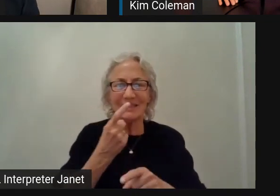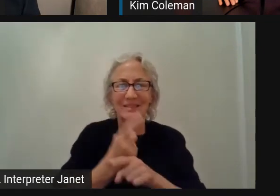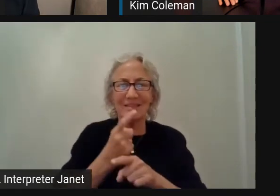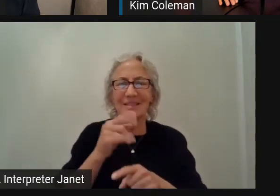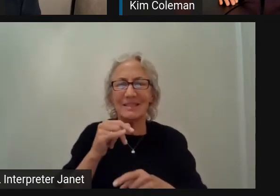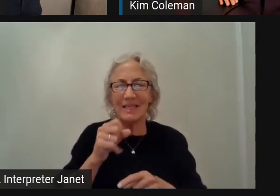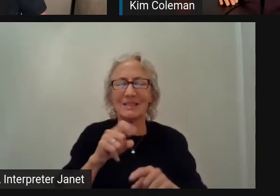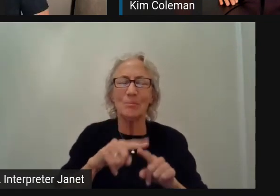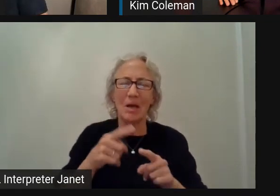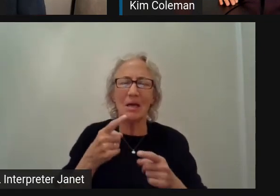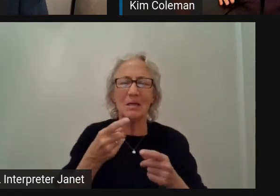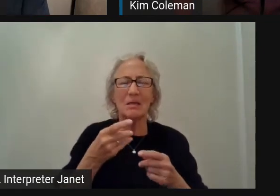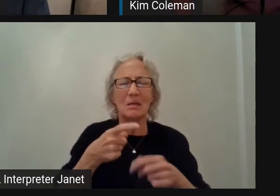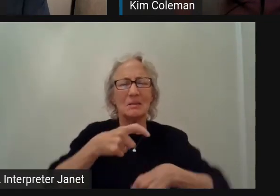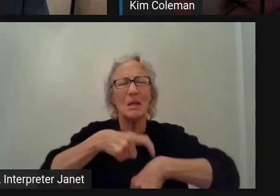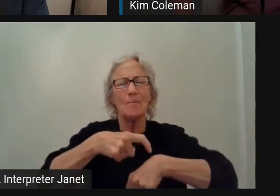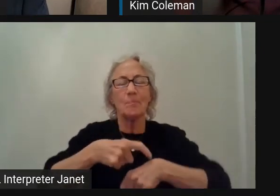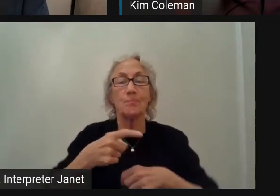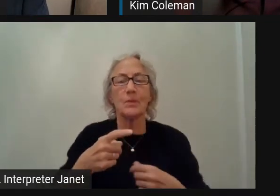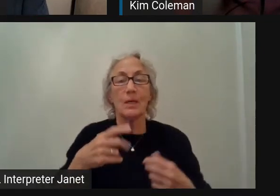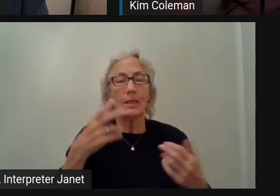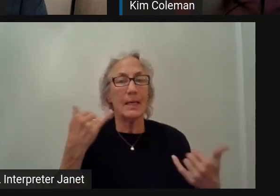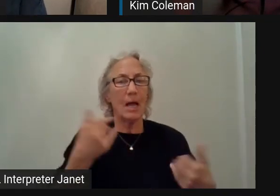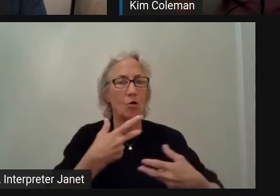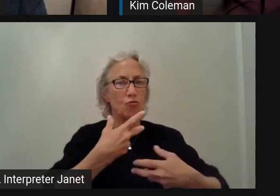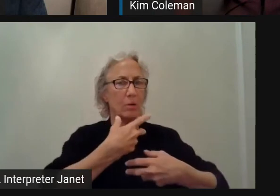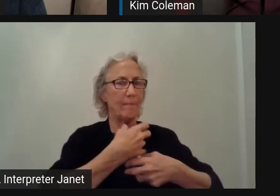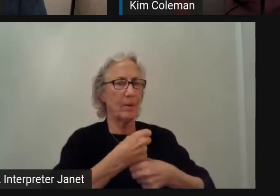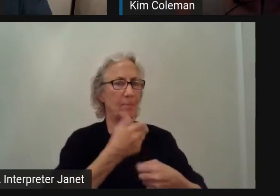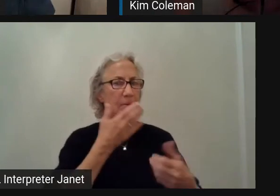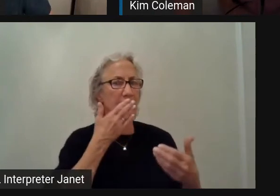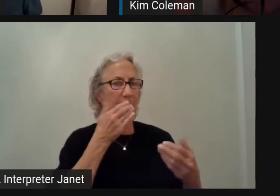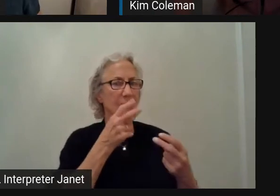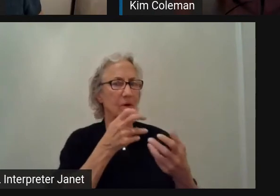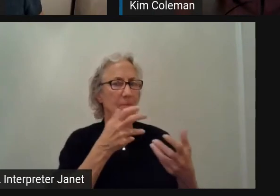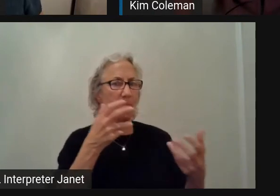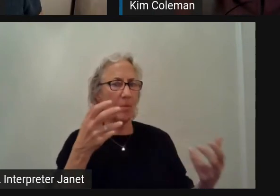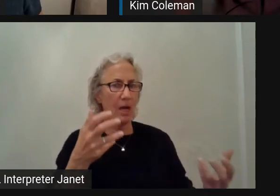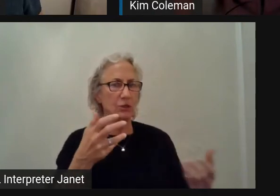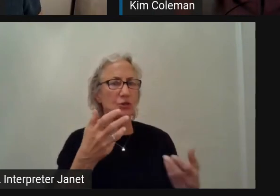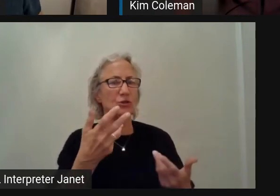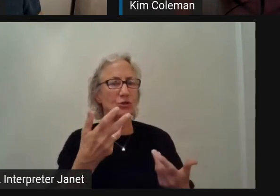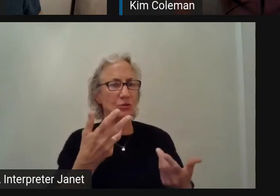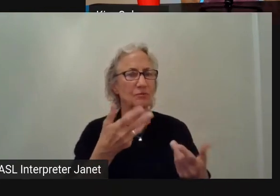That's awesome. I think I'm going to wrap it up now. Thank you so much for being with us. Are there any closing remarks that you have?